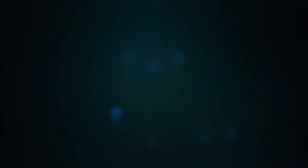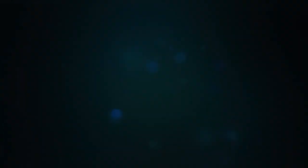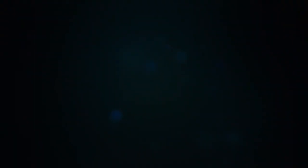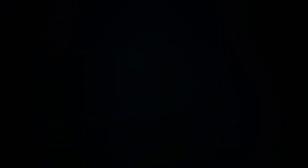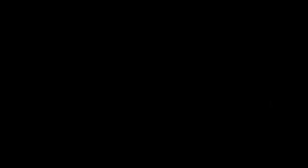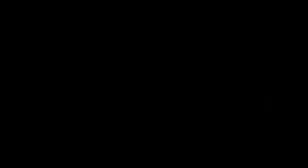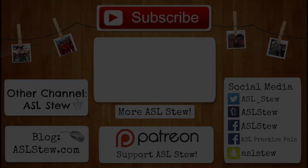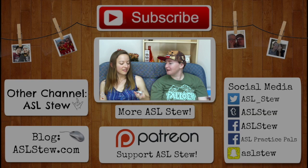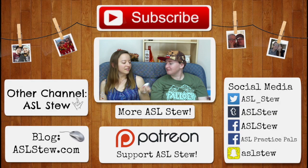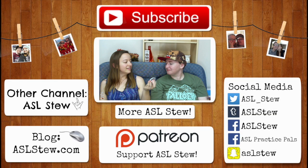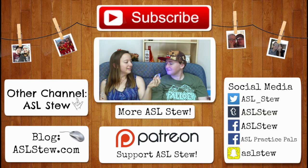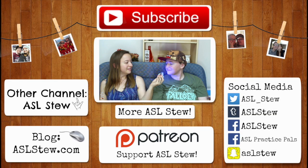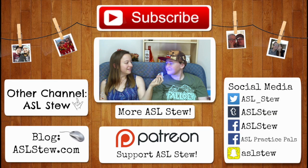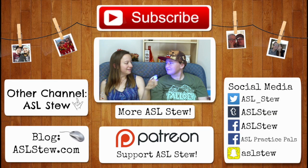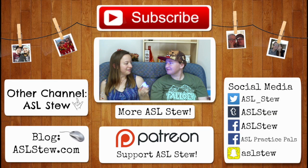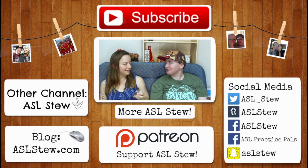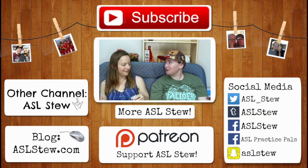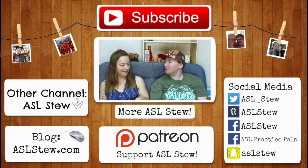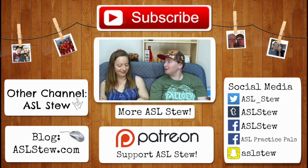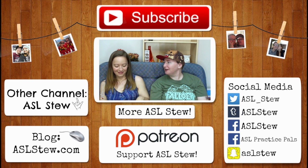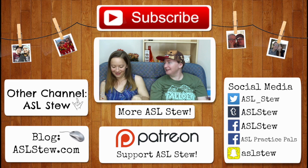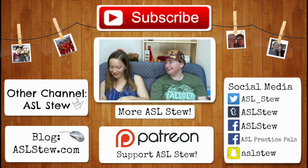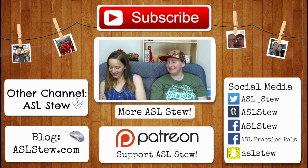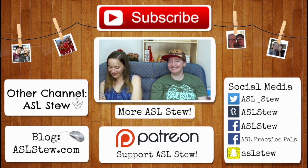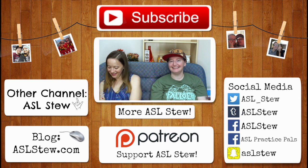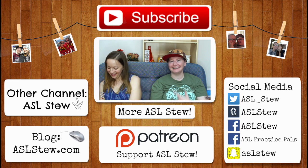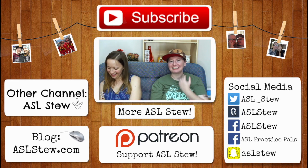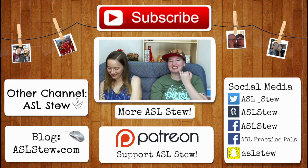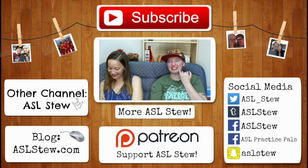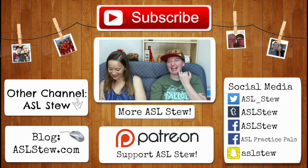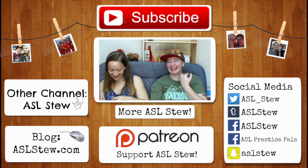[Jenna] What?